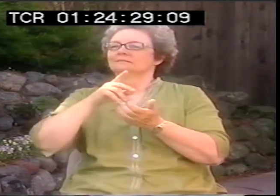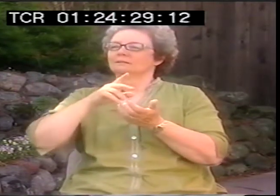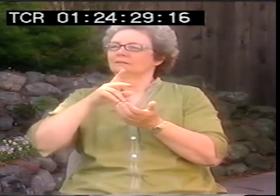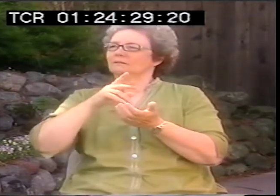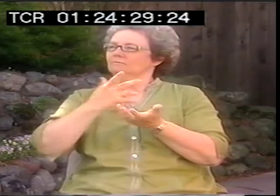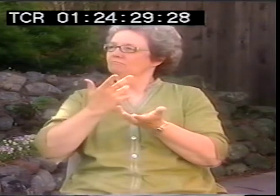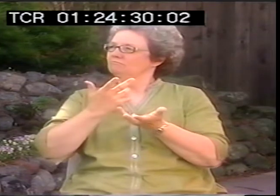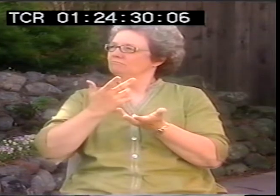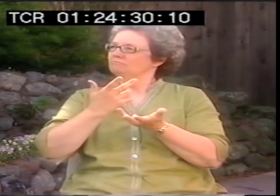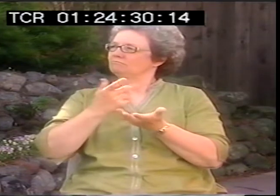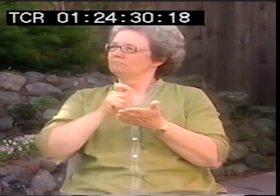Maybe it's Canny.